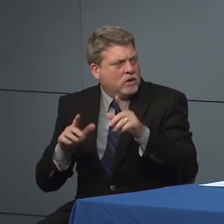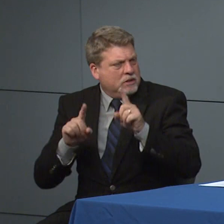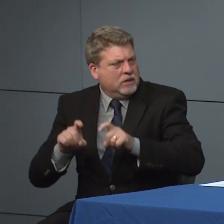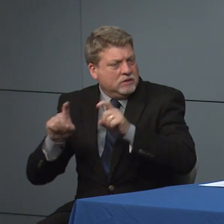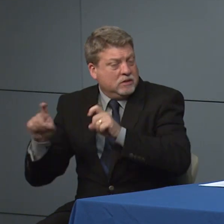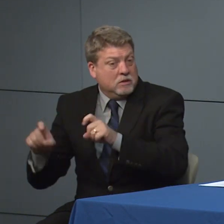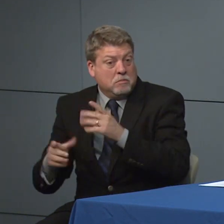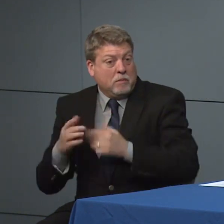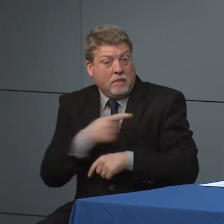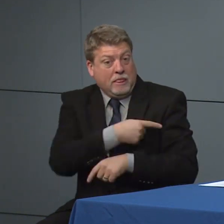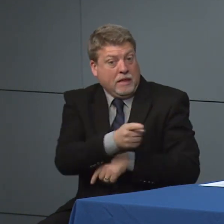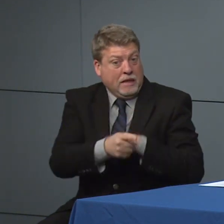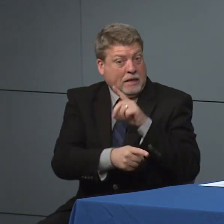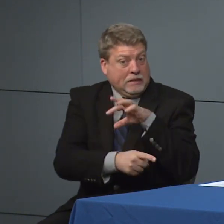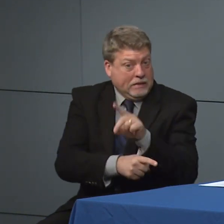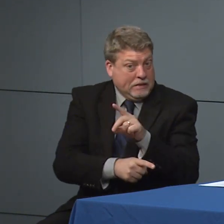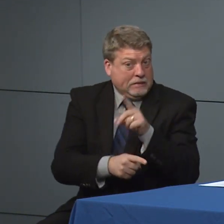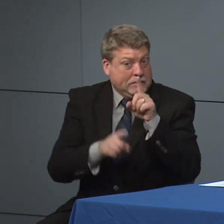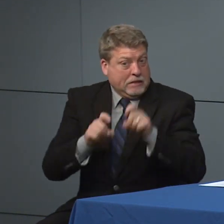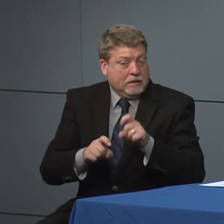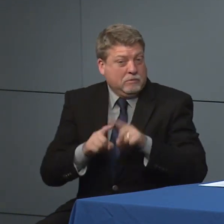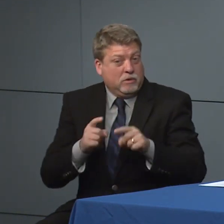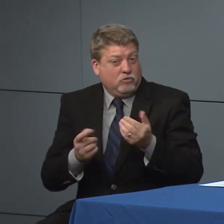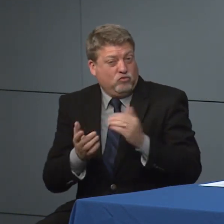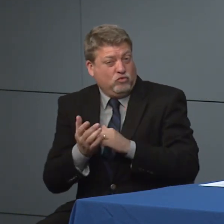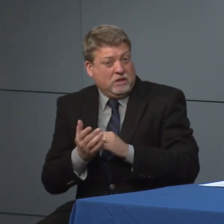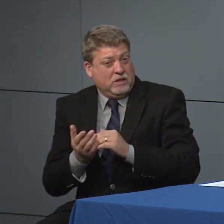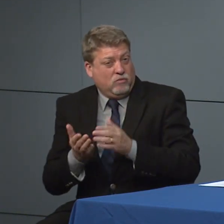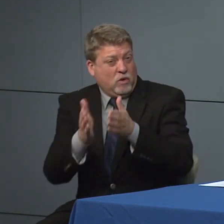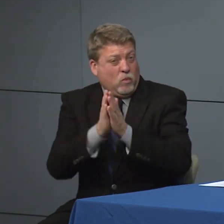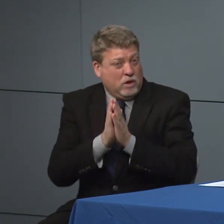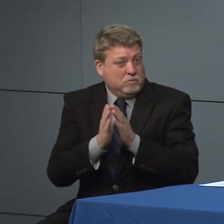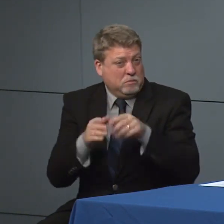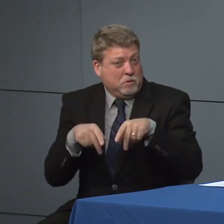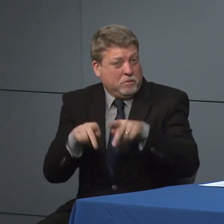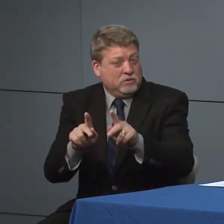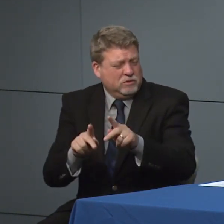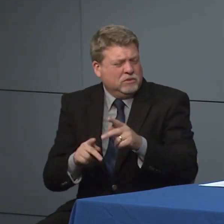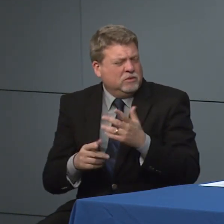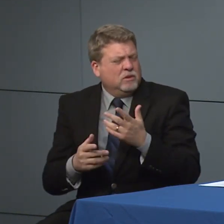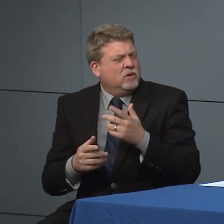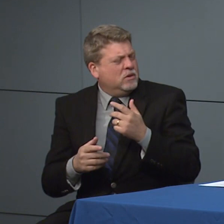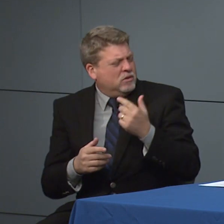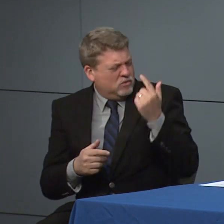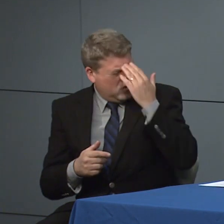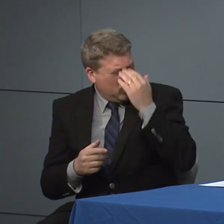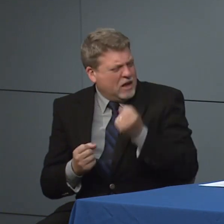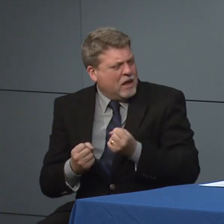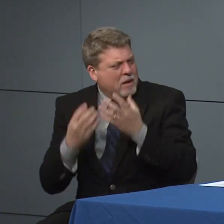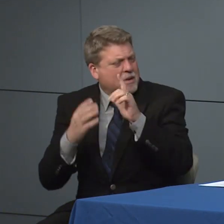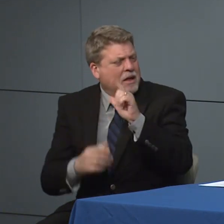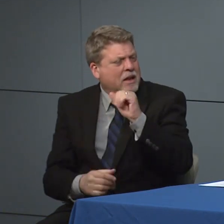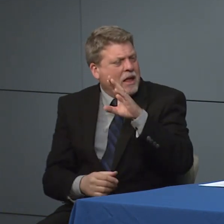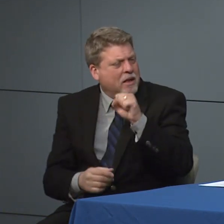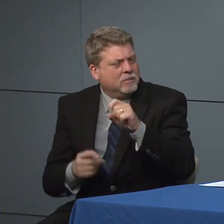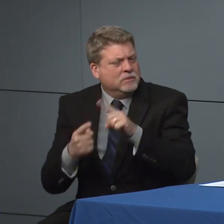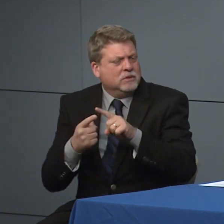they did it, but they also had to resubmit to the CDC can you say you know here are the X number of labs and here is